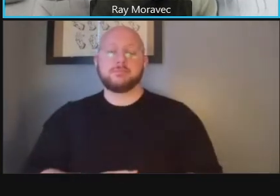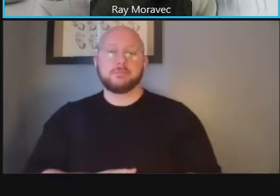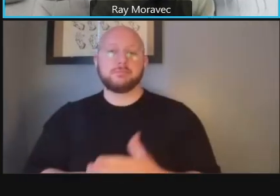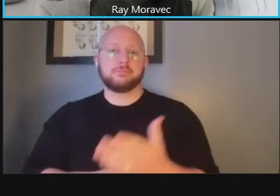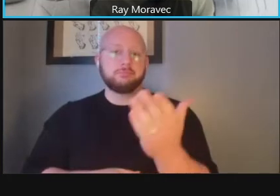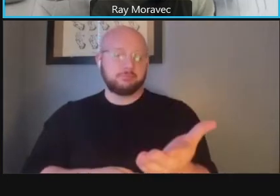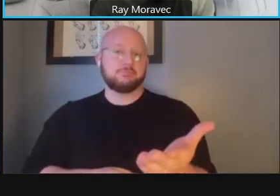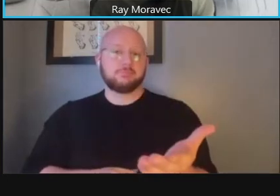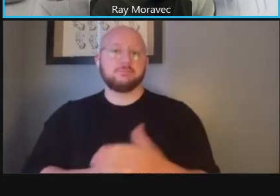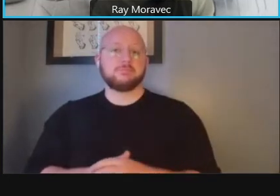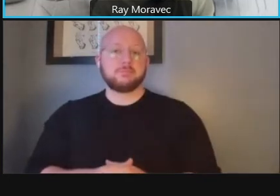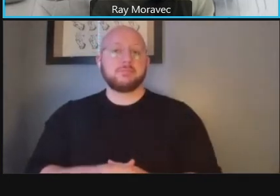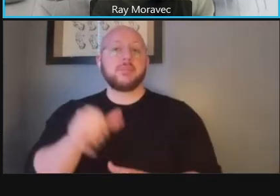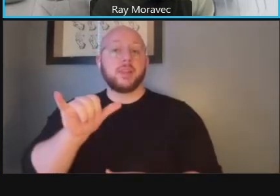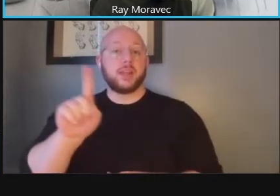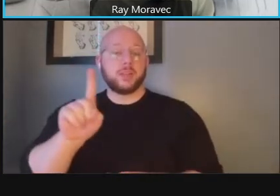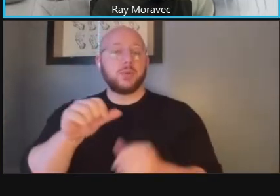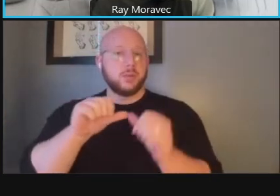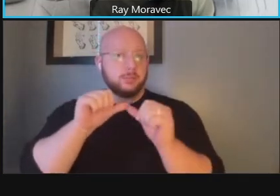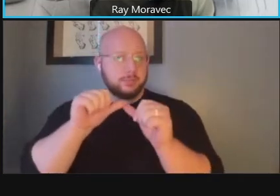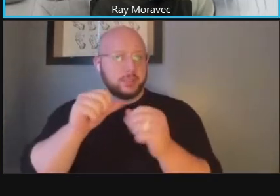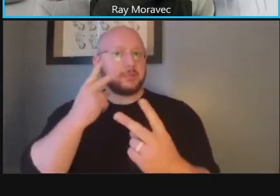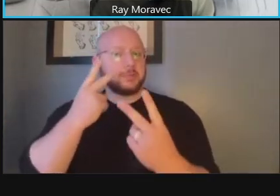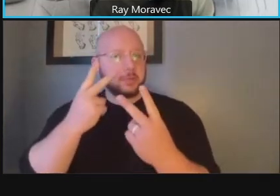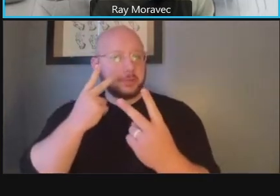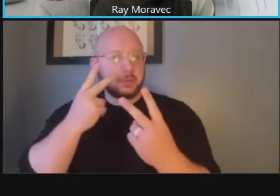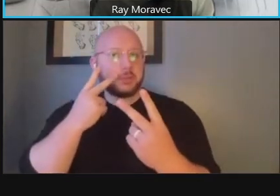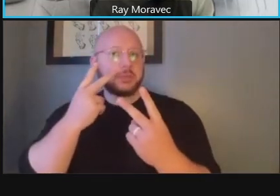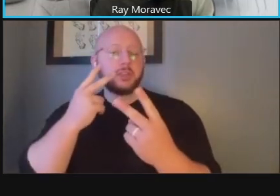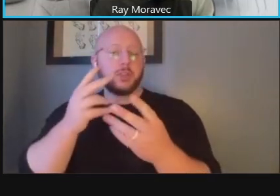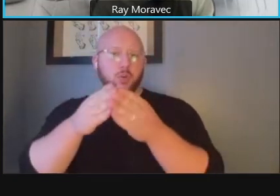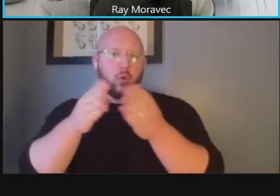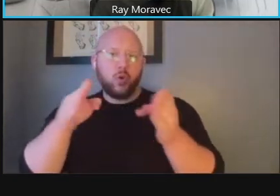and this is where we continue to see some of those wide open spaces for opportunities